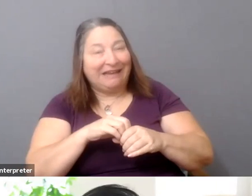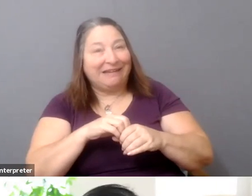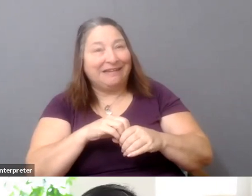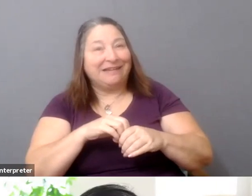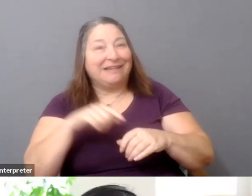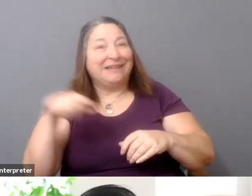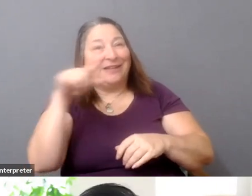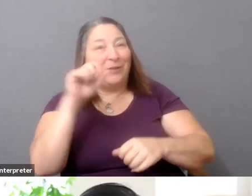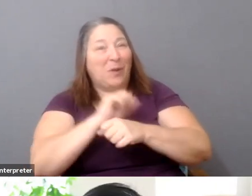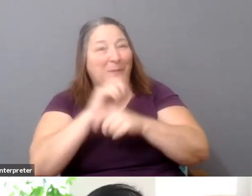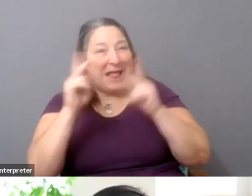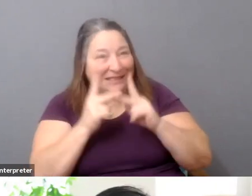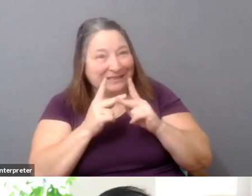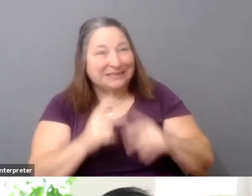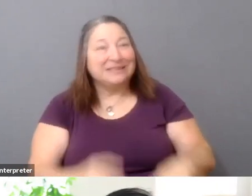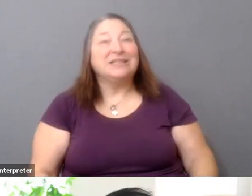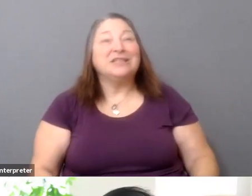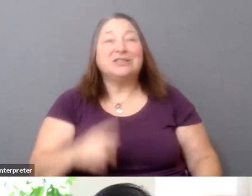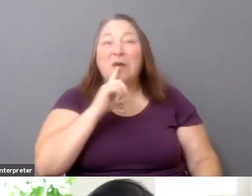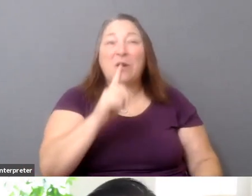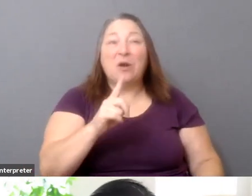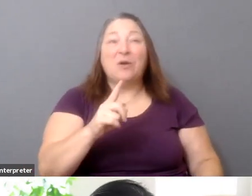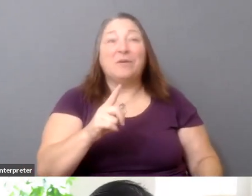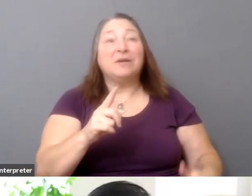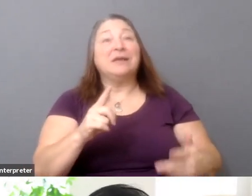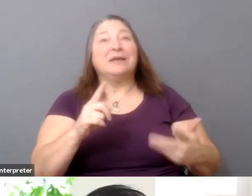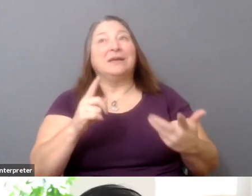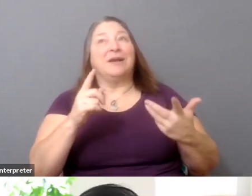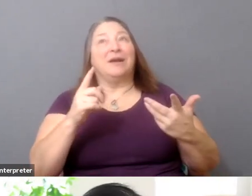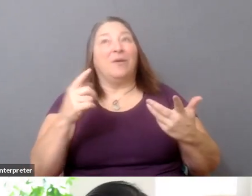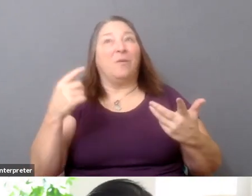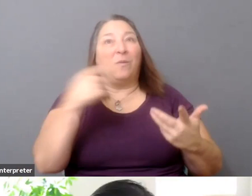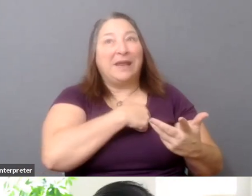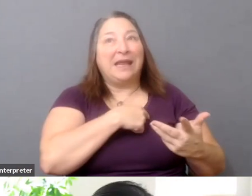It's collective action in the service of producing software code. But she just basically took that system